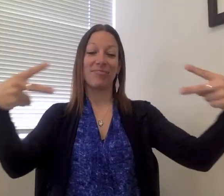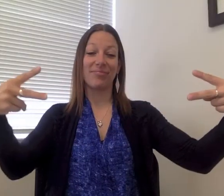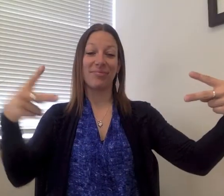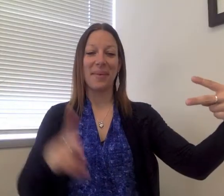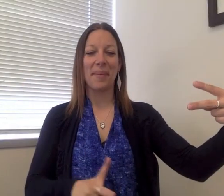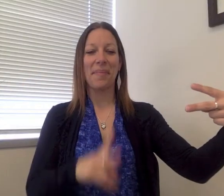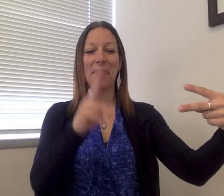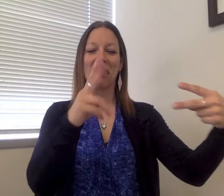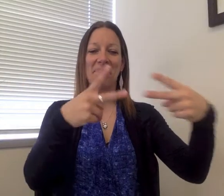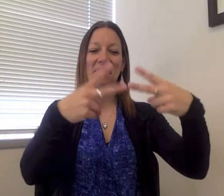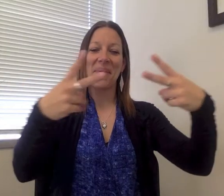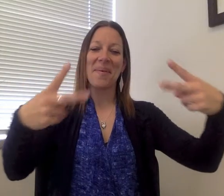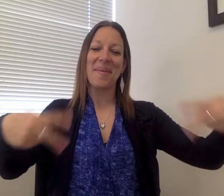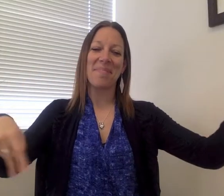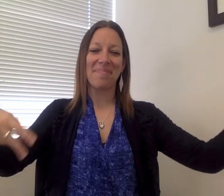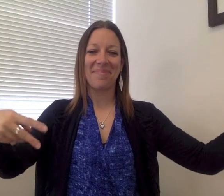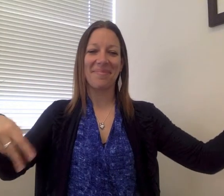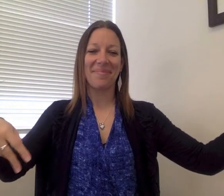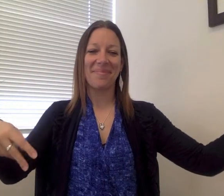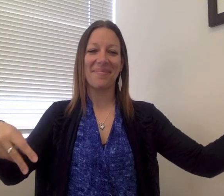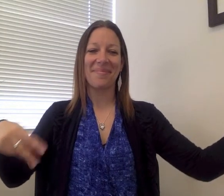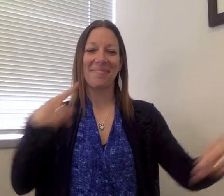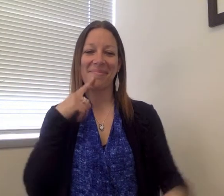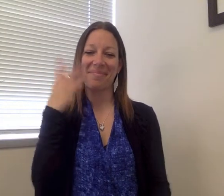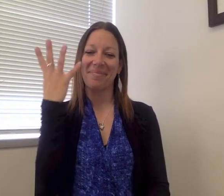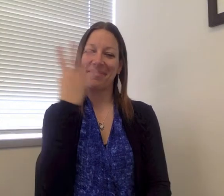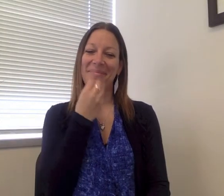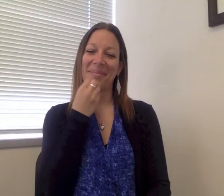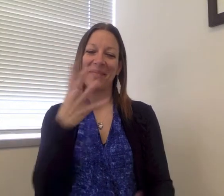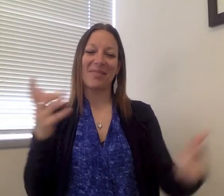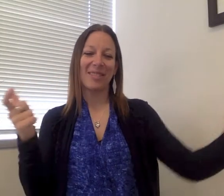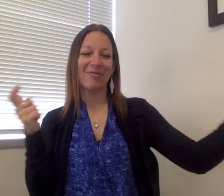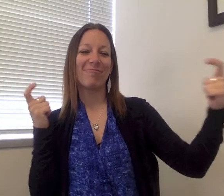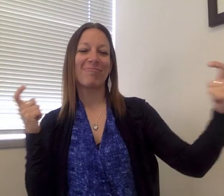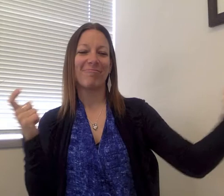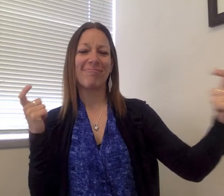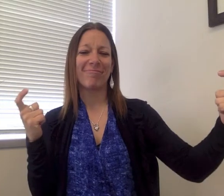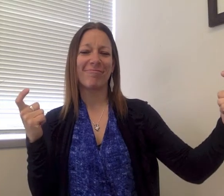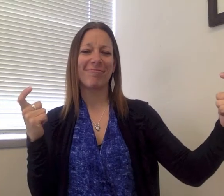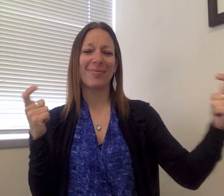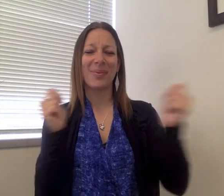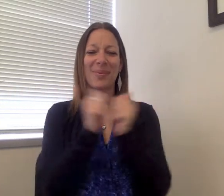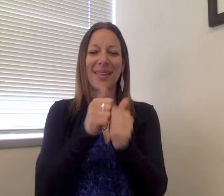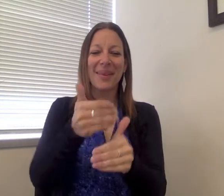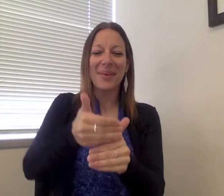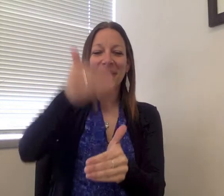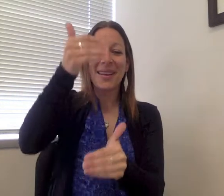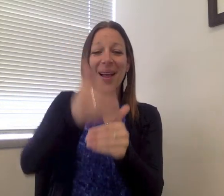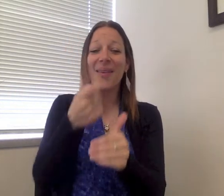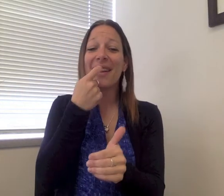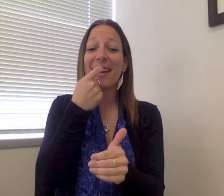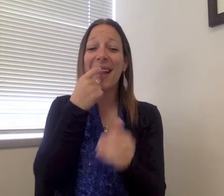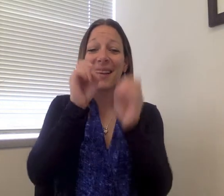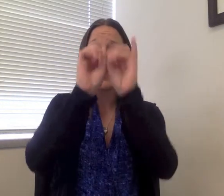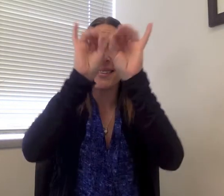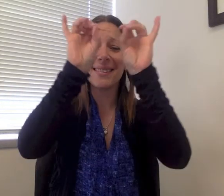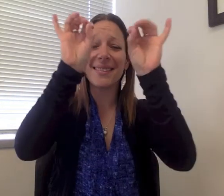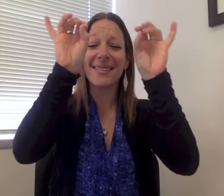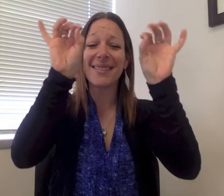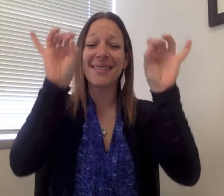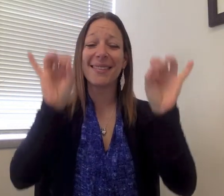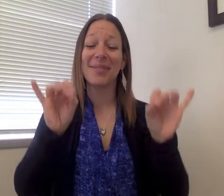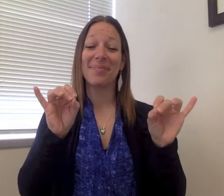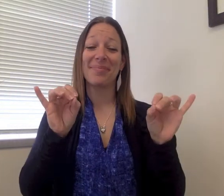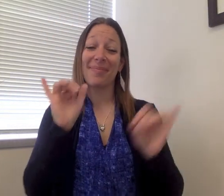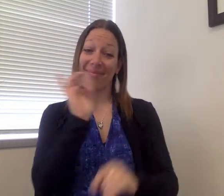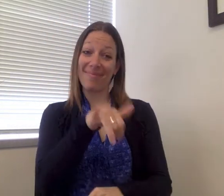beyond. "The museum is located in Chapel Hall, which is known for its beautiful stained glass